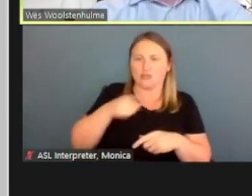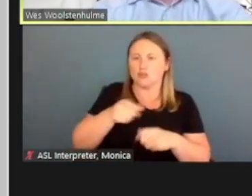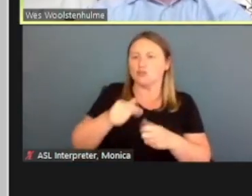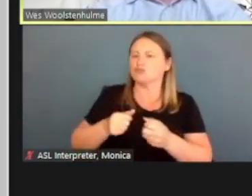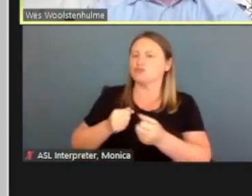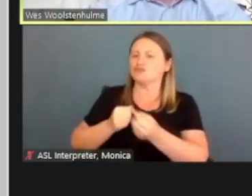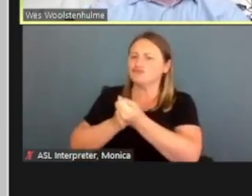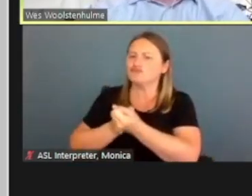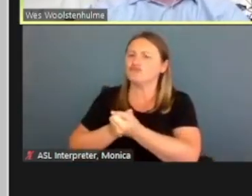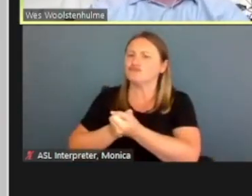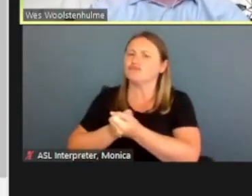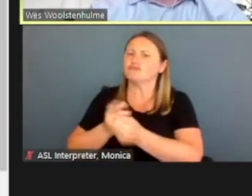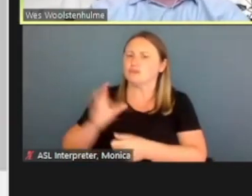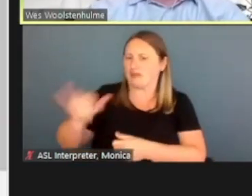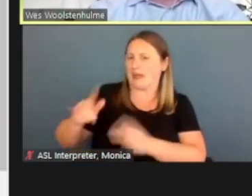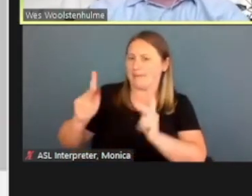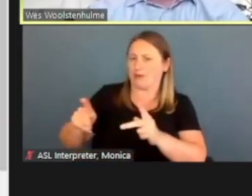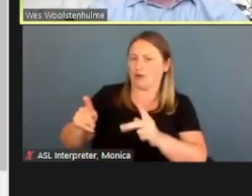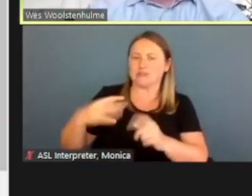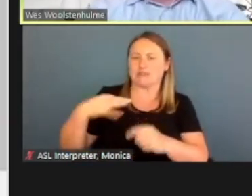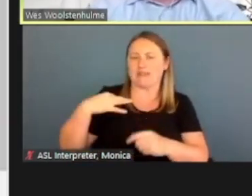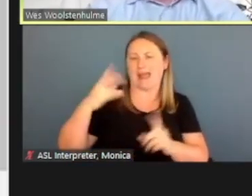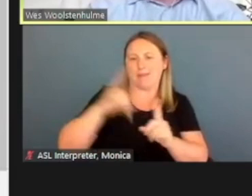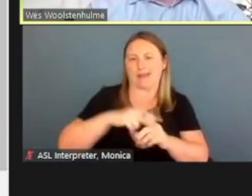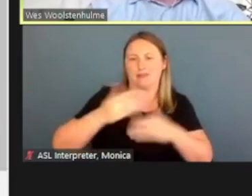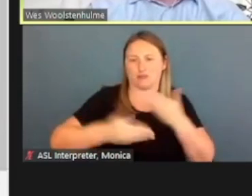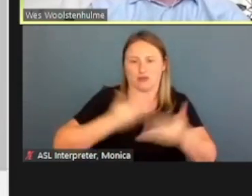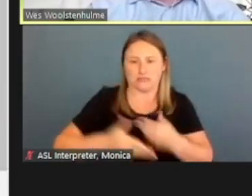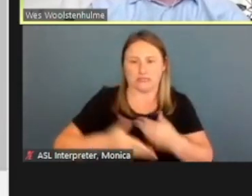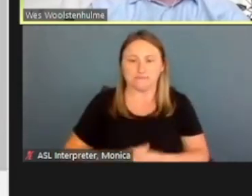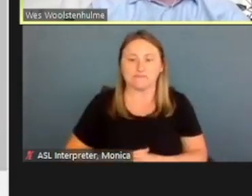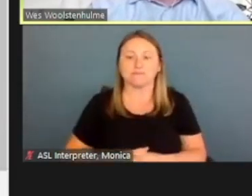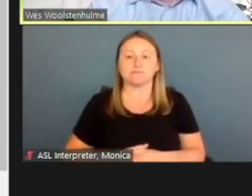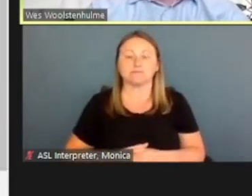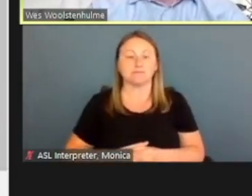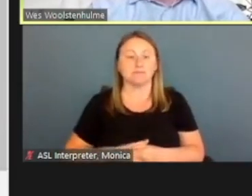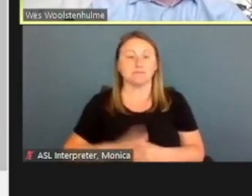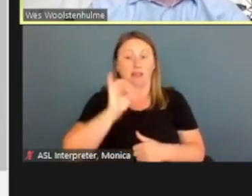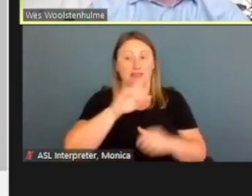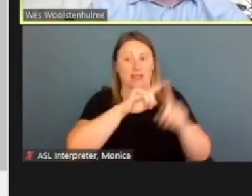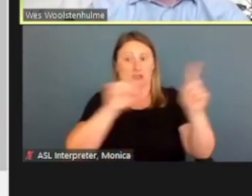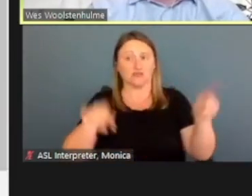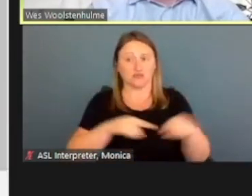in the application process. Also on this screen there's a click here